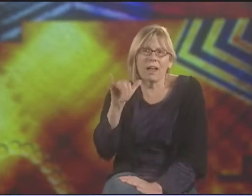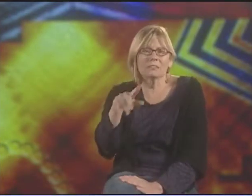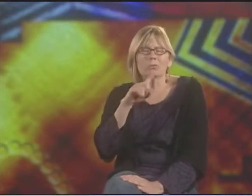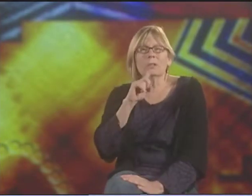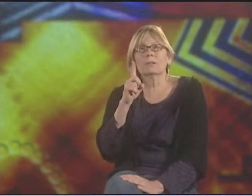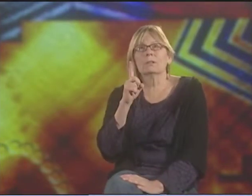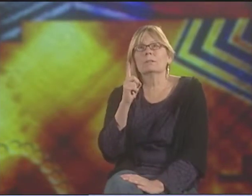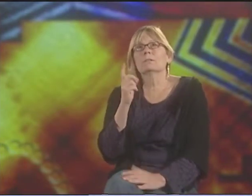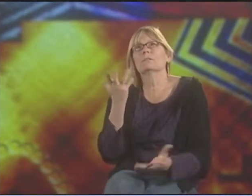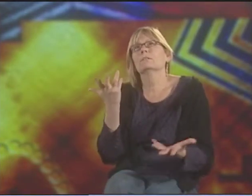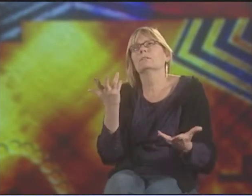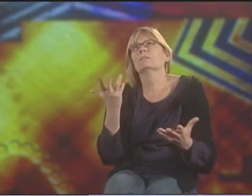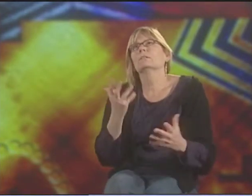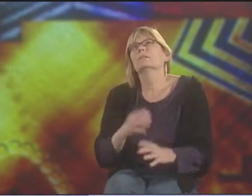YEAH, THAT'S REALLY...